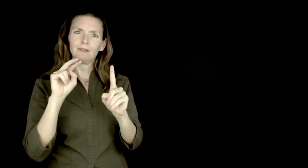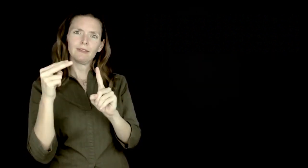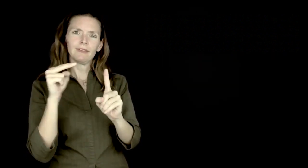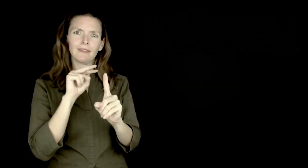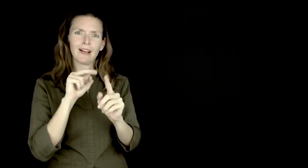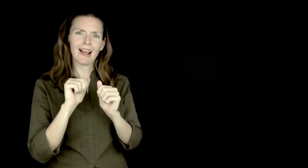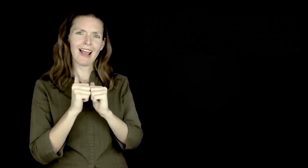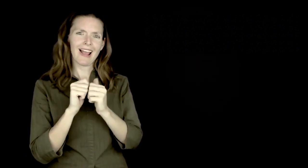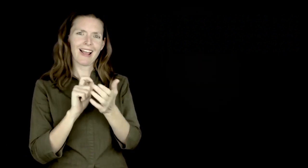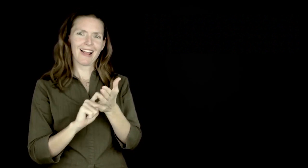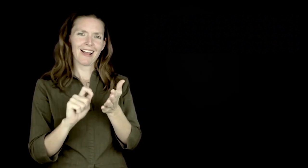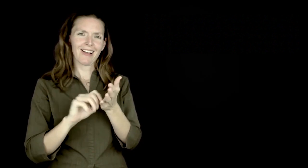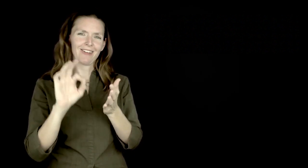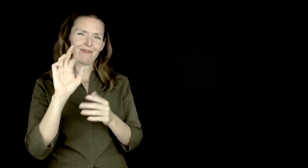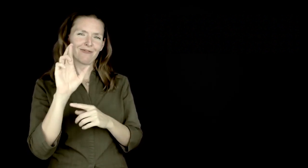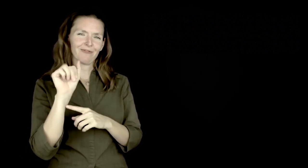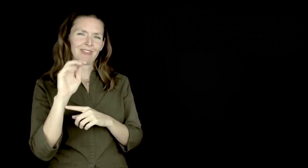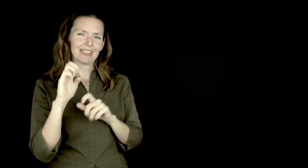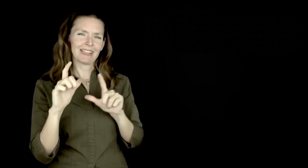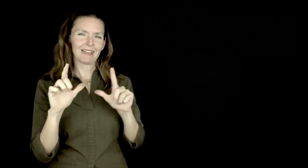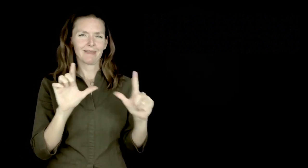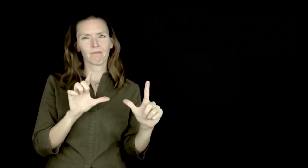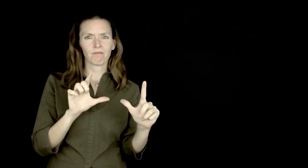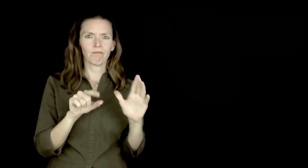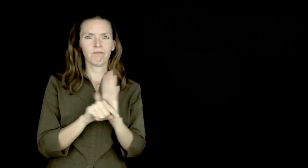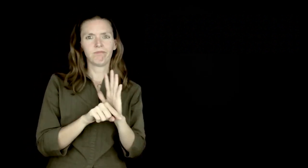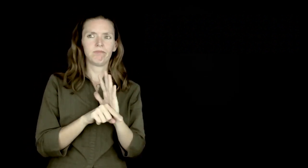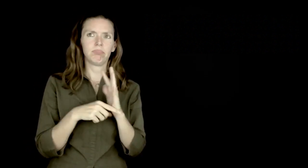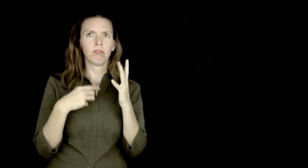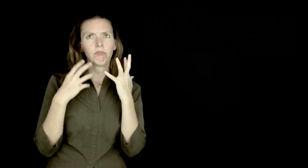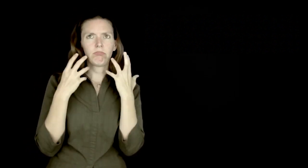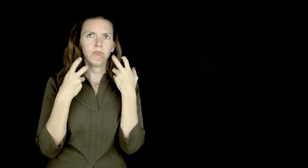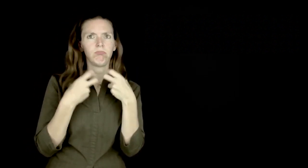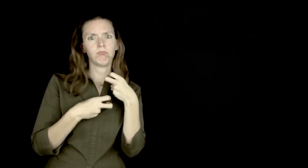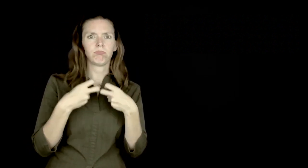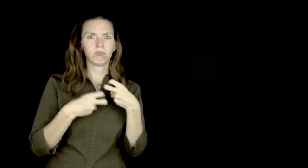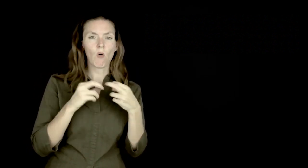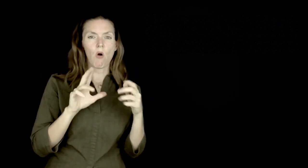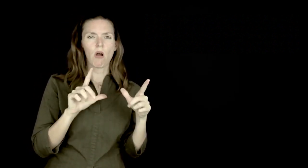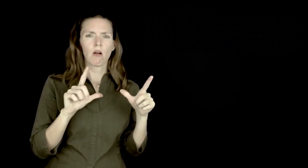This type of writing shows there is a different way of framing one's background as deficient, problematic, broken or being proud of being deaf.